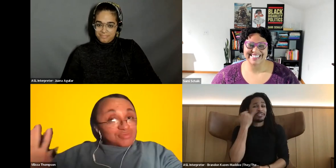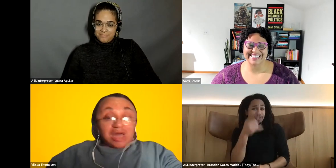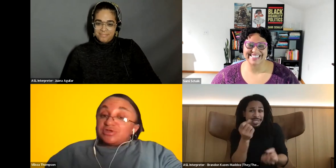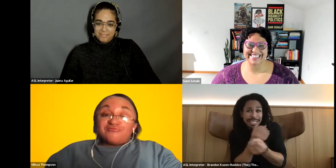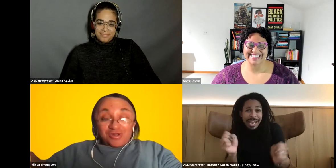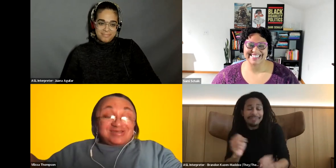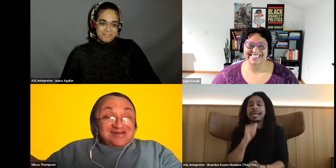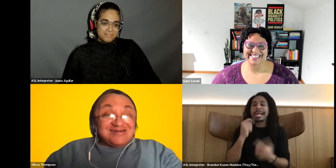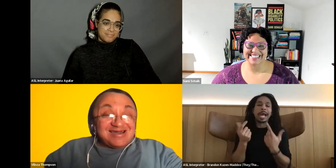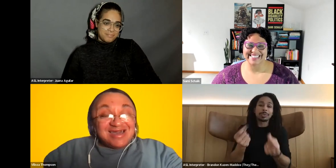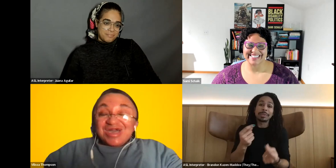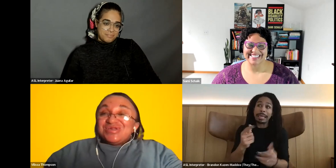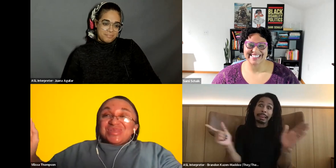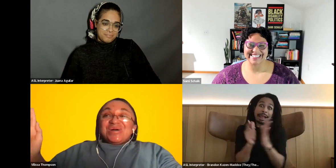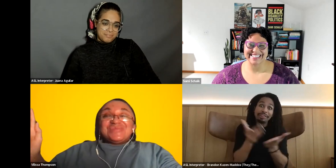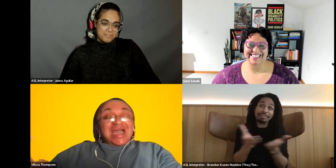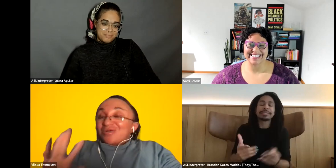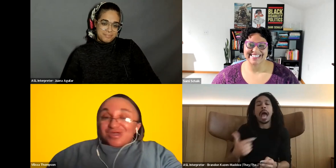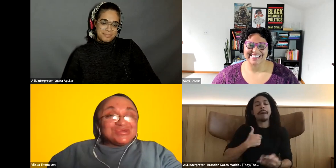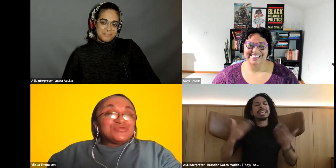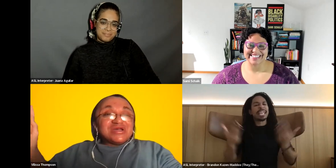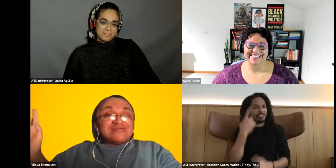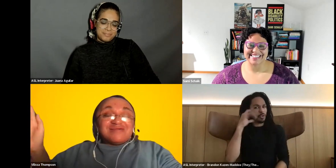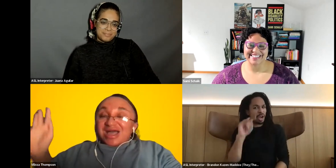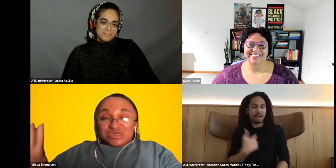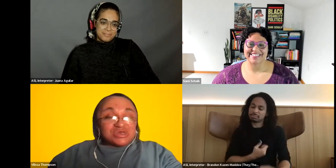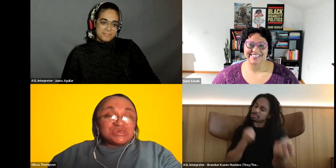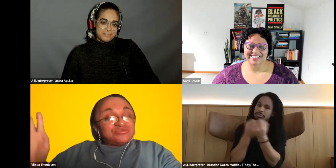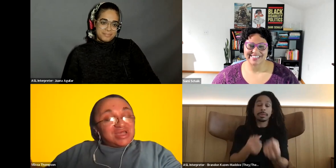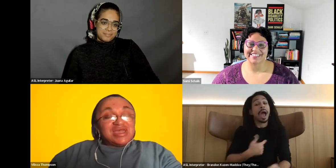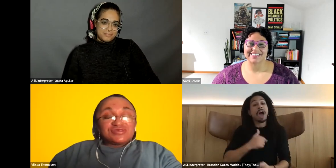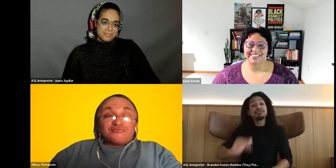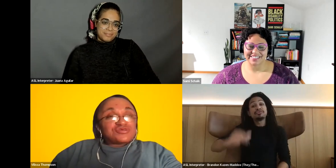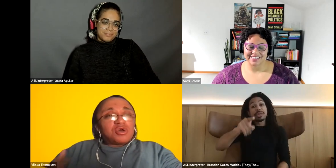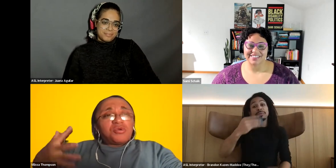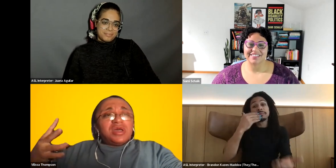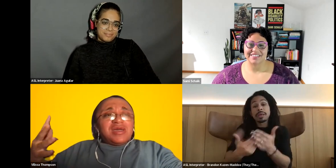Vilissa Thompson: I'm here, for you know, like I raised you well, I trust you and so forth. So